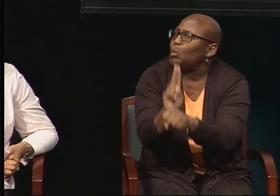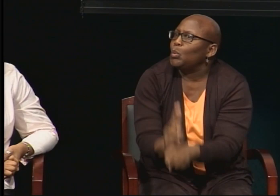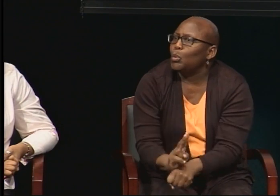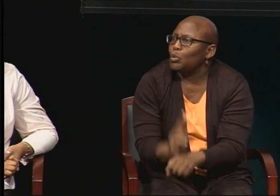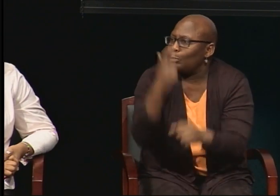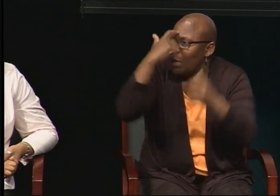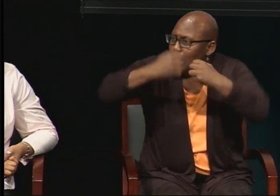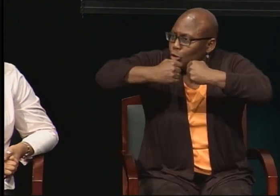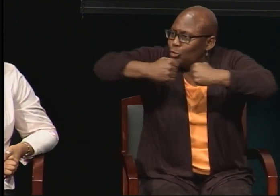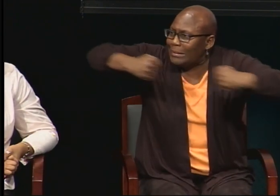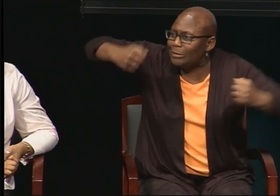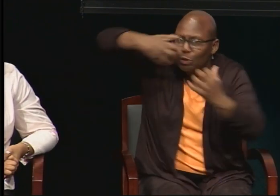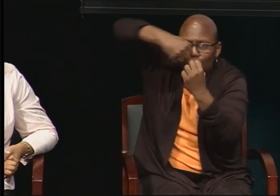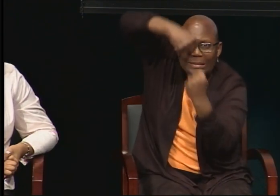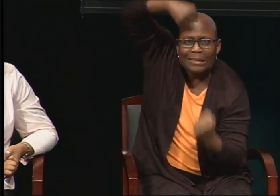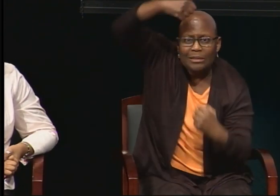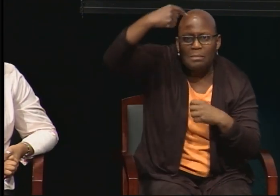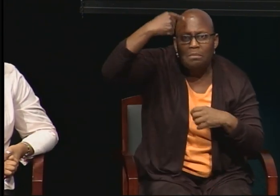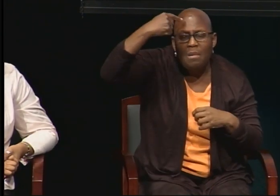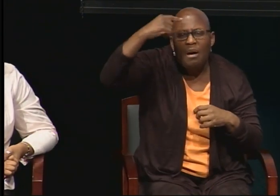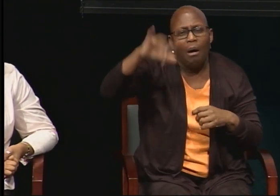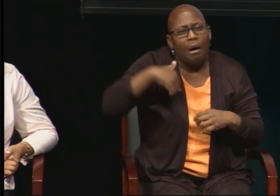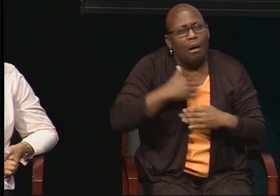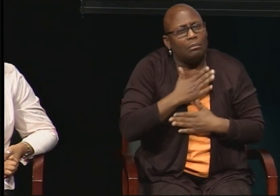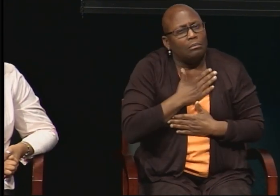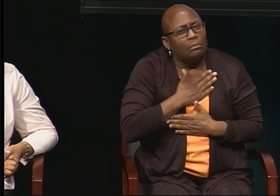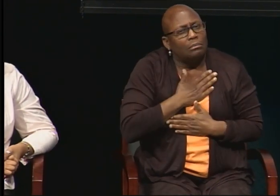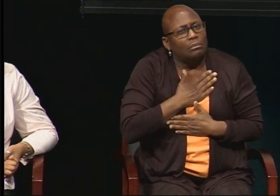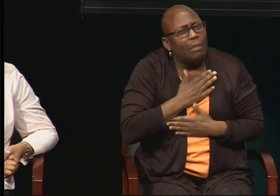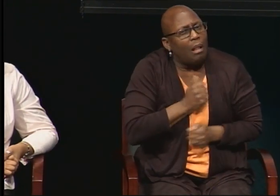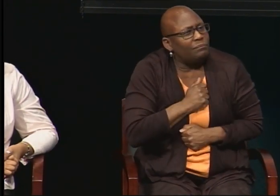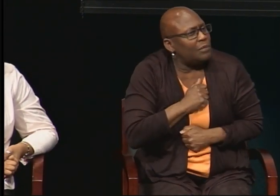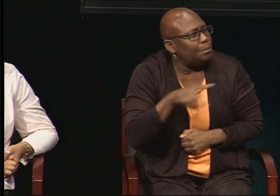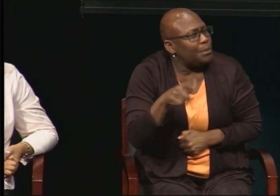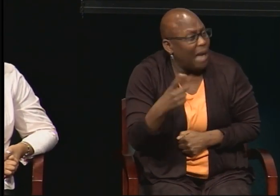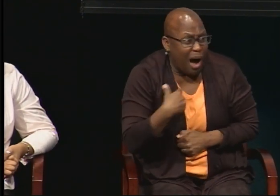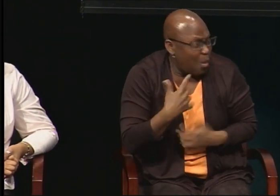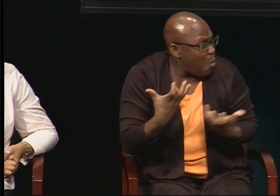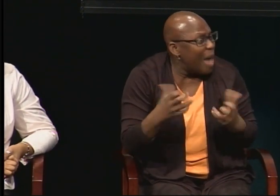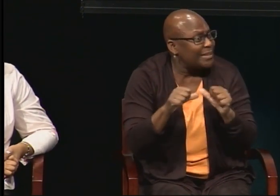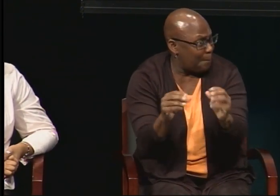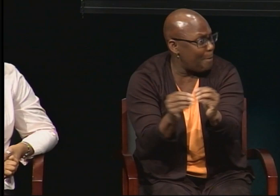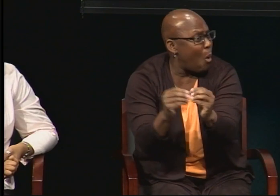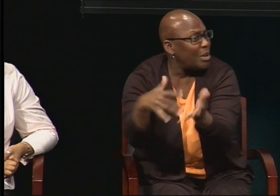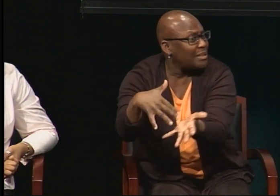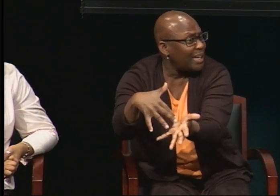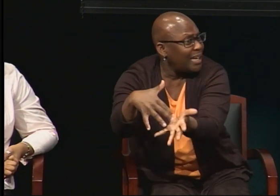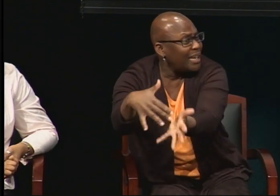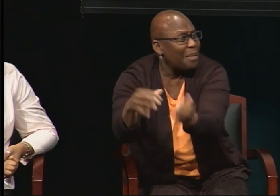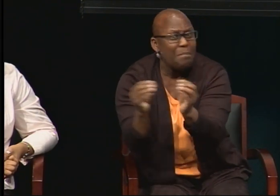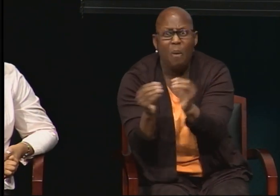And it required much more studying and much more in-depth research. The discussions were so stimulating.